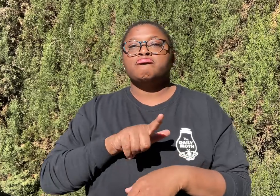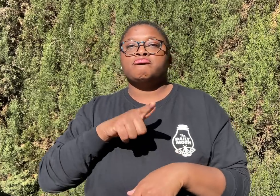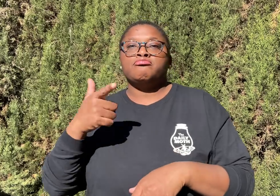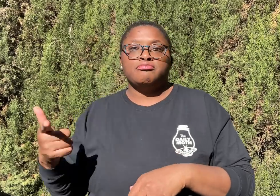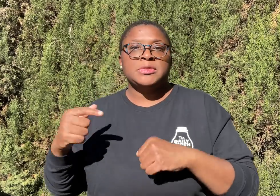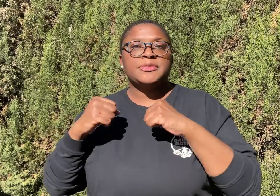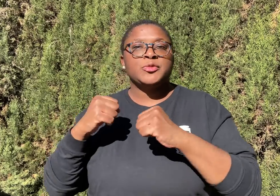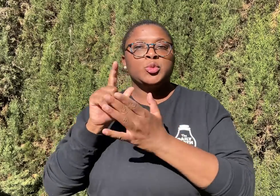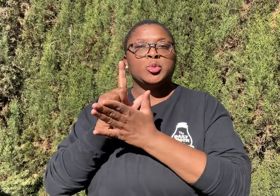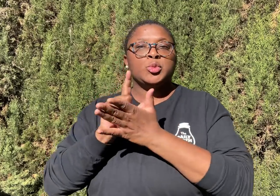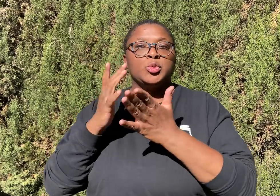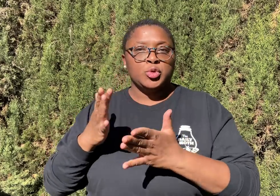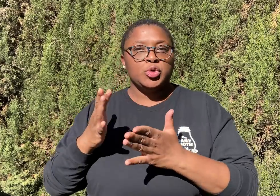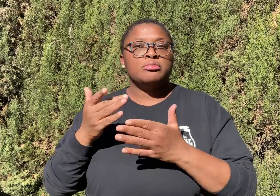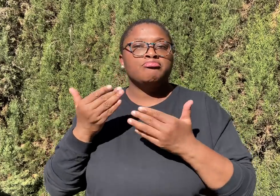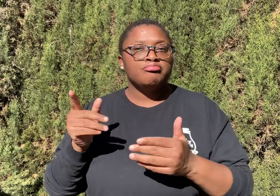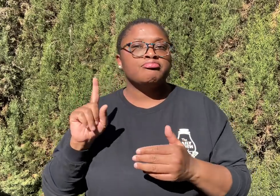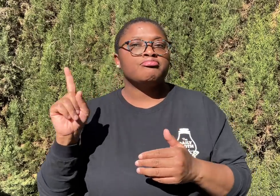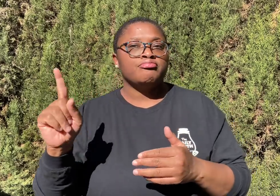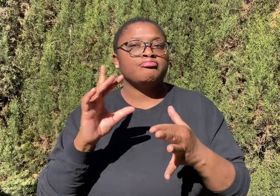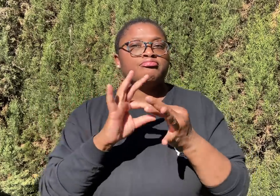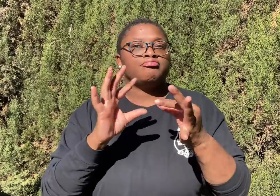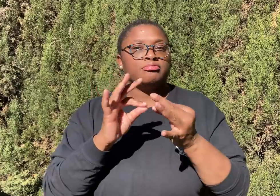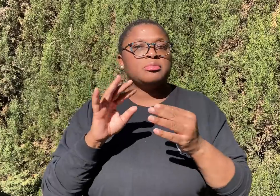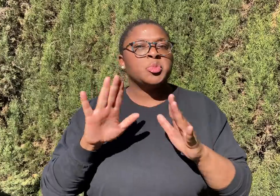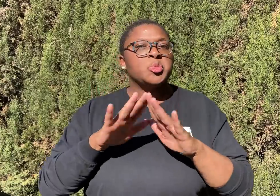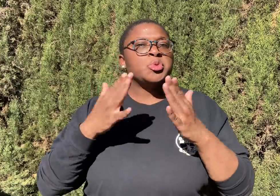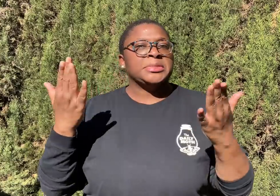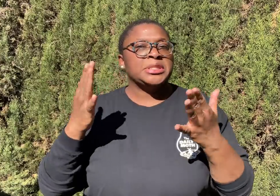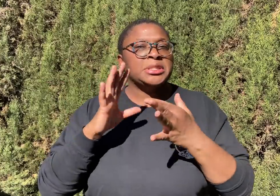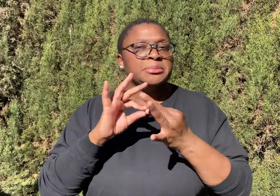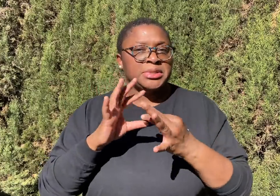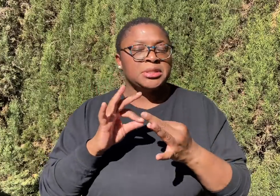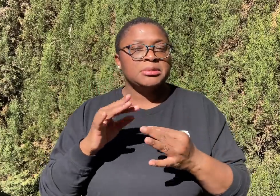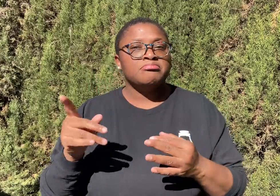Next was the defense attorney to make his opening statement.